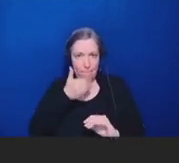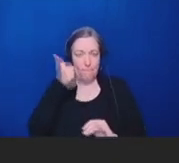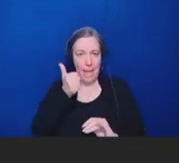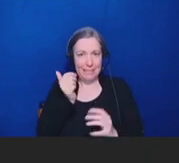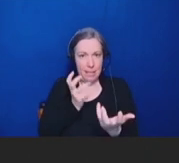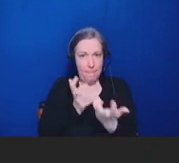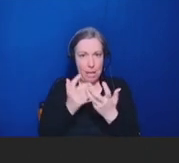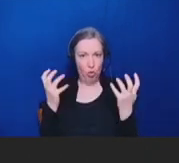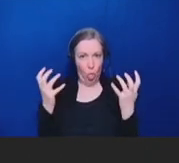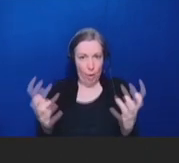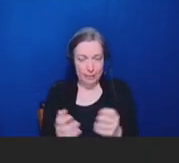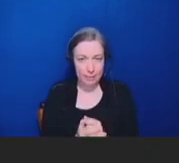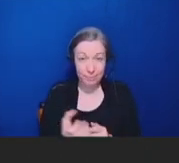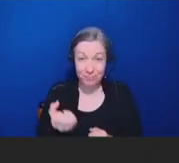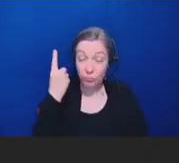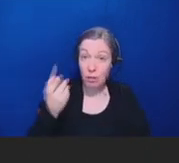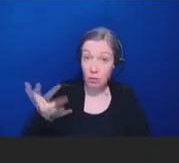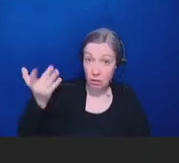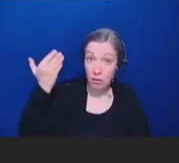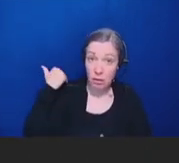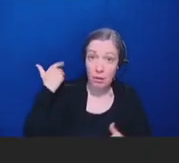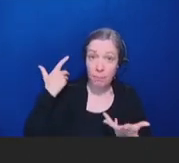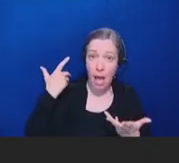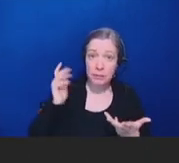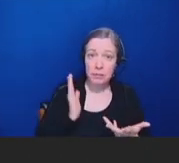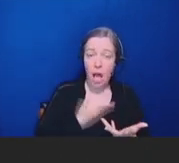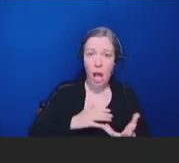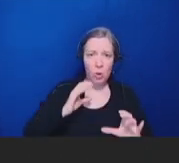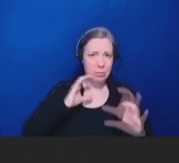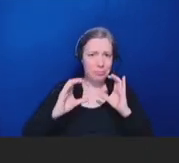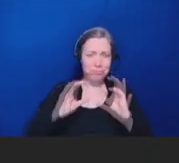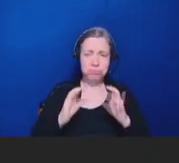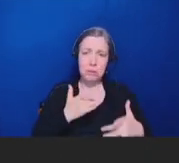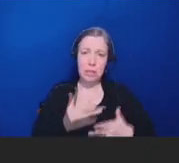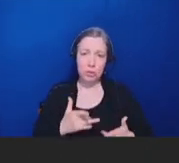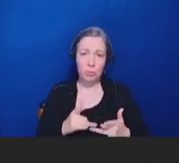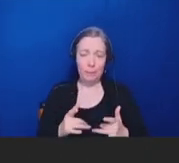All too often in the past, our communications were highly technical and not interpretable